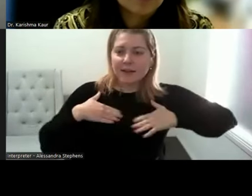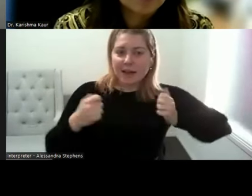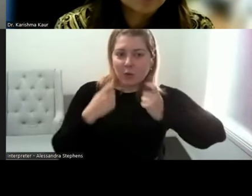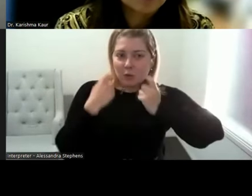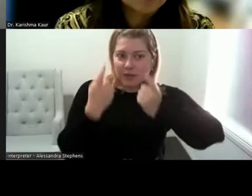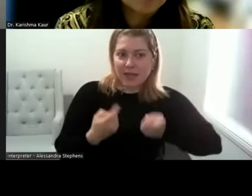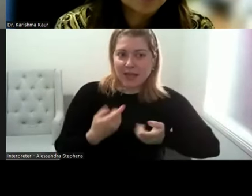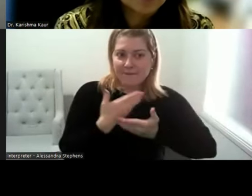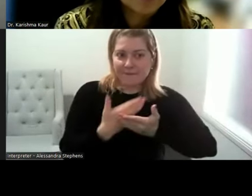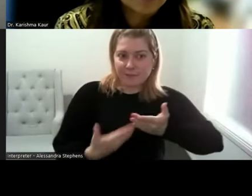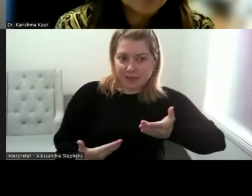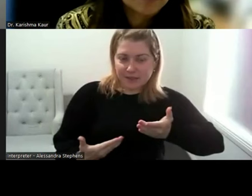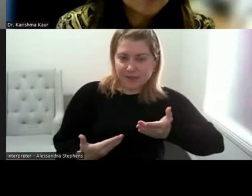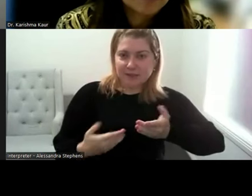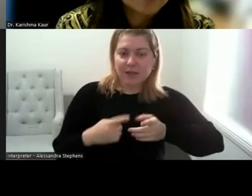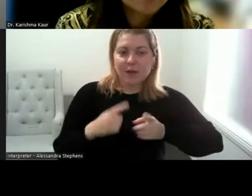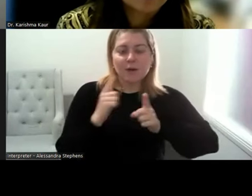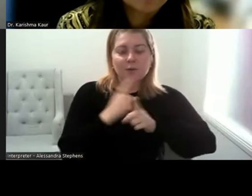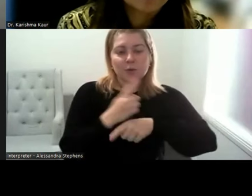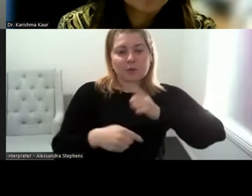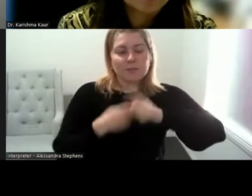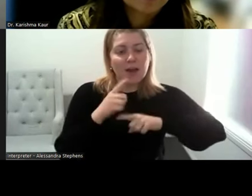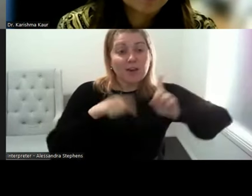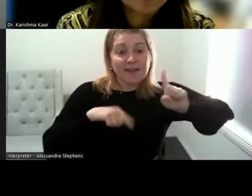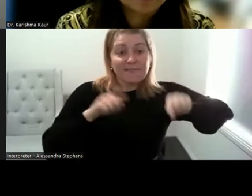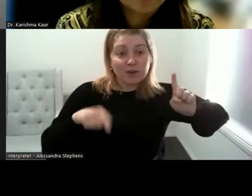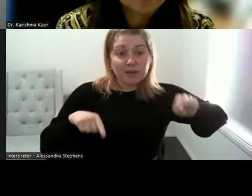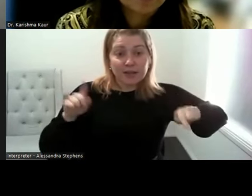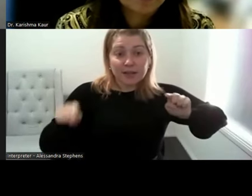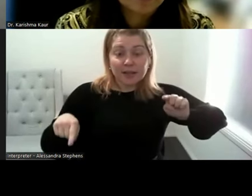And then we've touched on diversity and you know, we know that those that live with a disability,